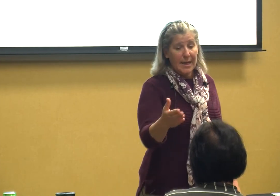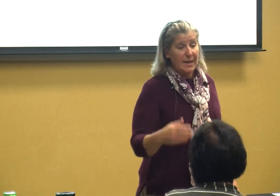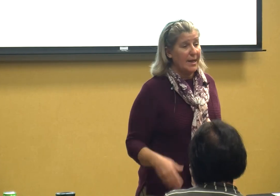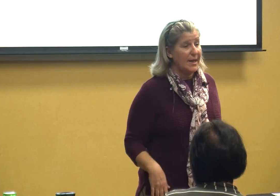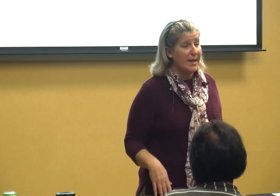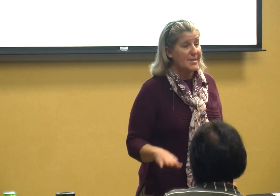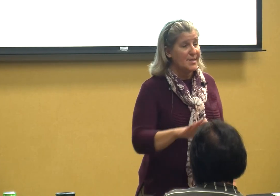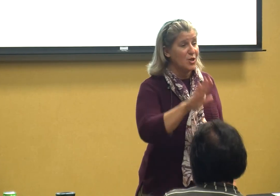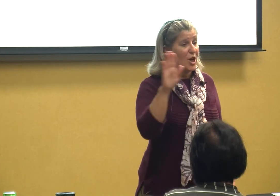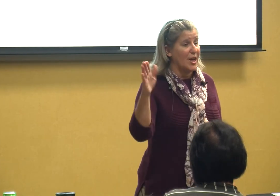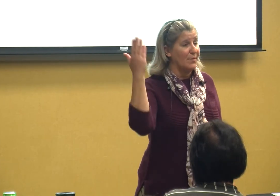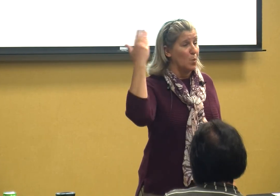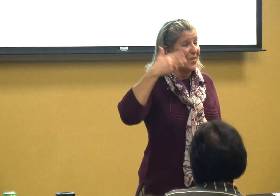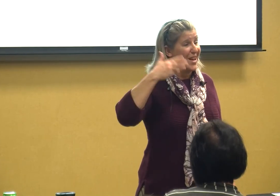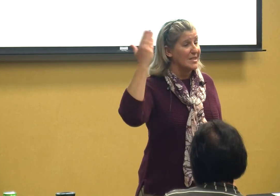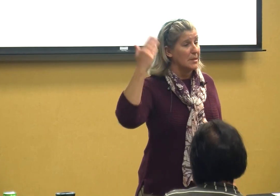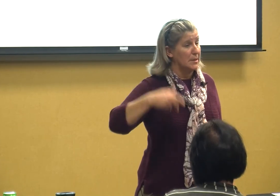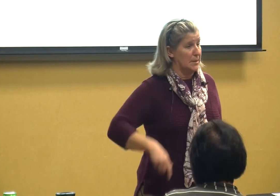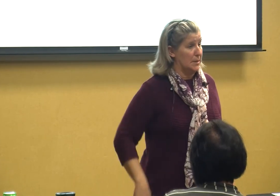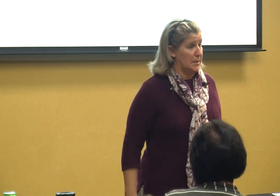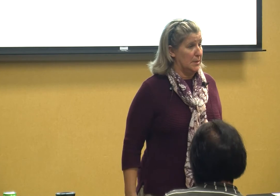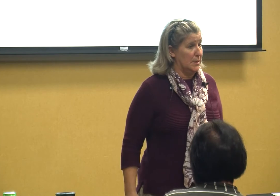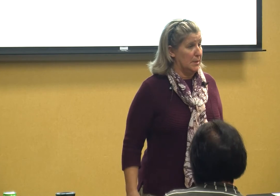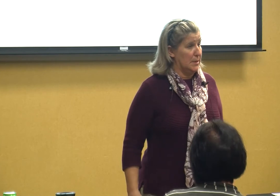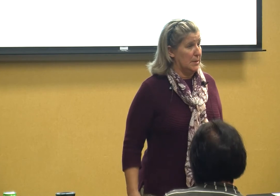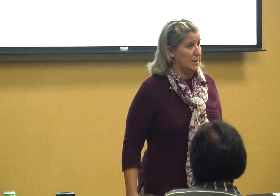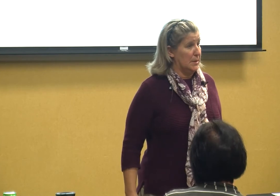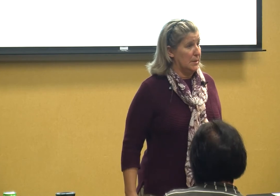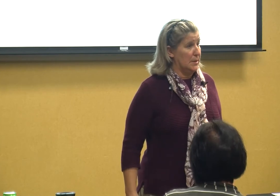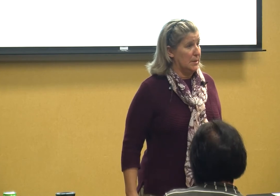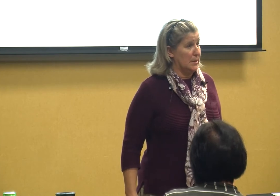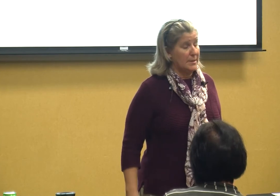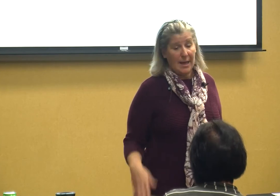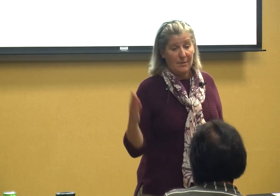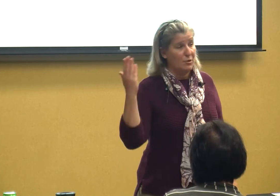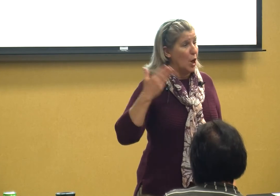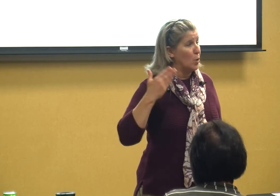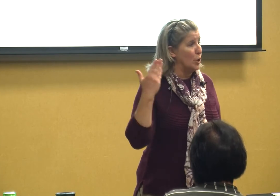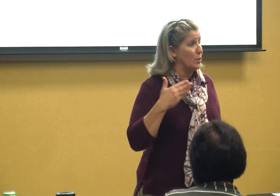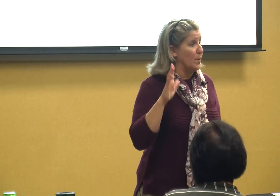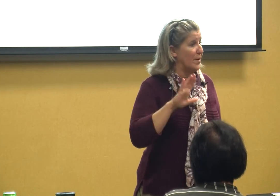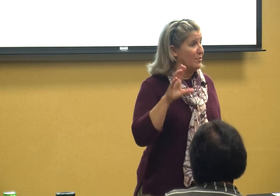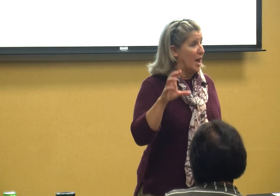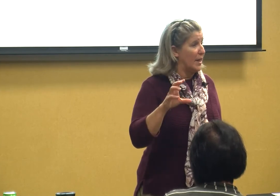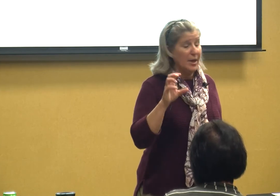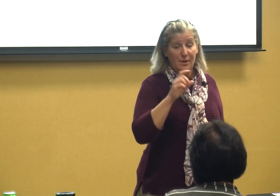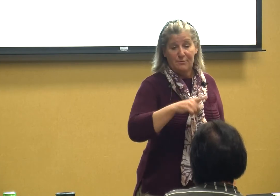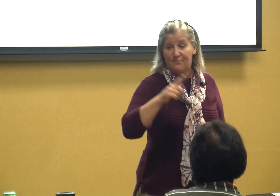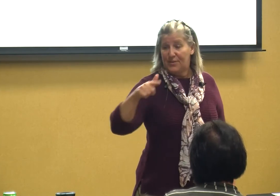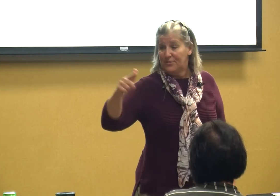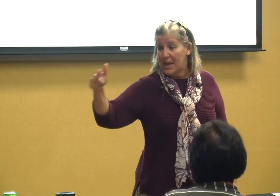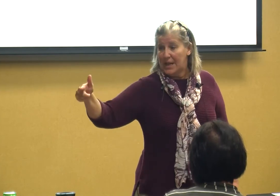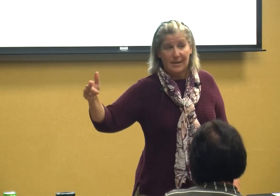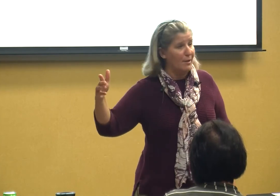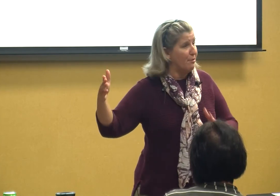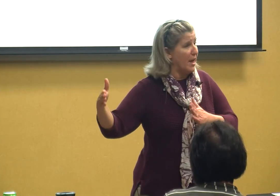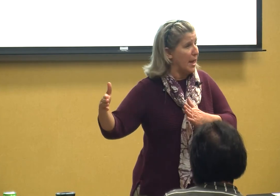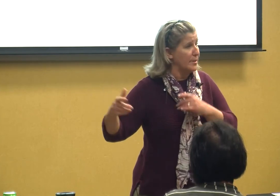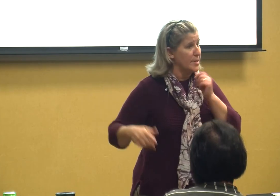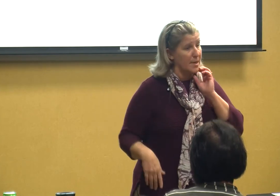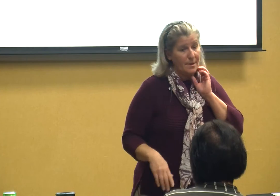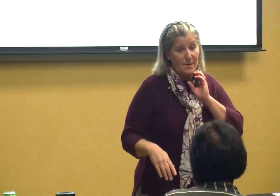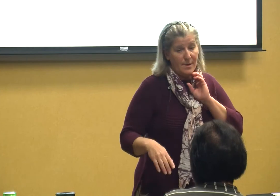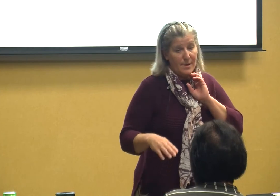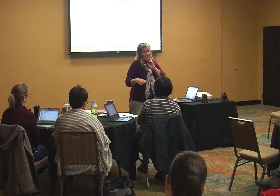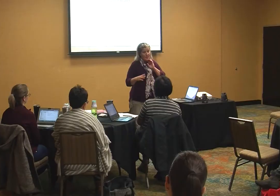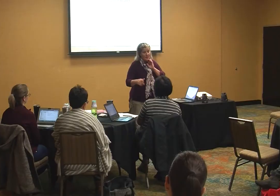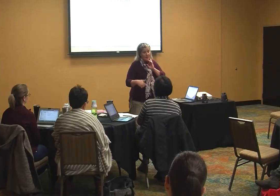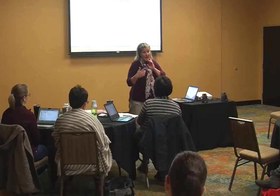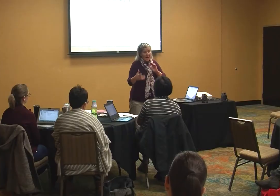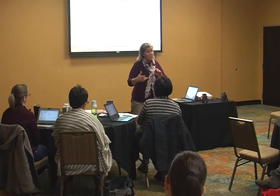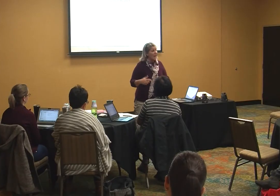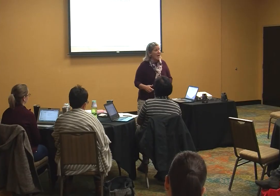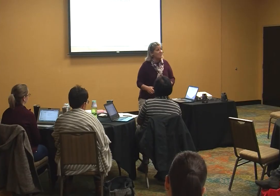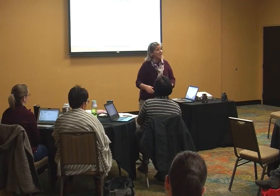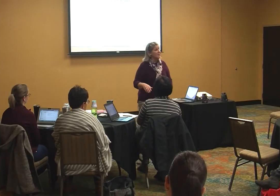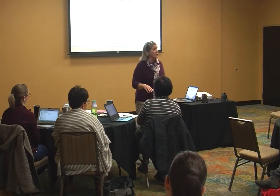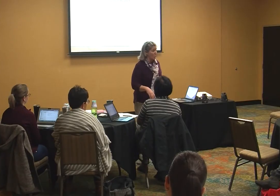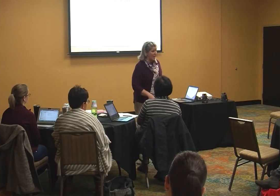is still not even with us they have no clue that we've done 15 things and we haven't so the way